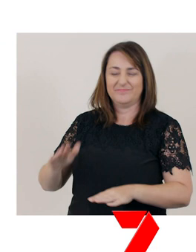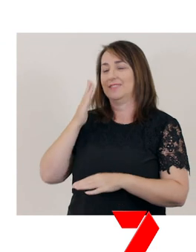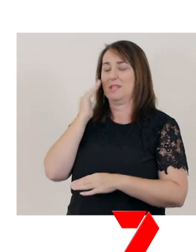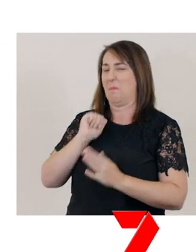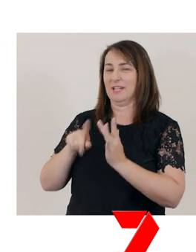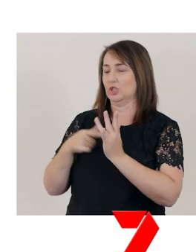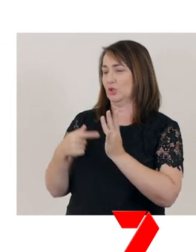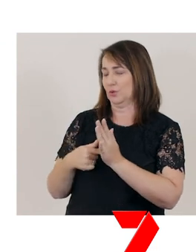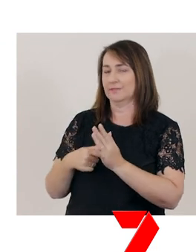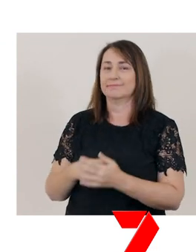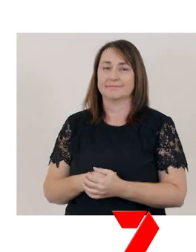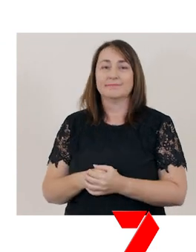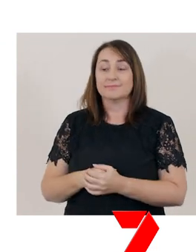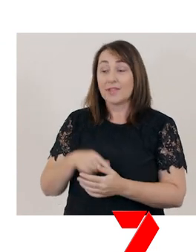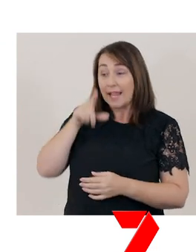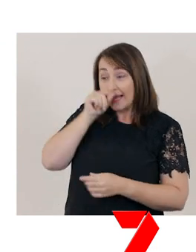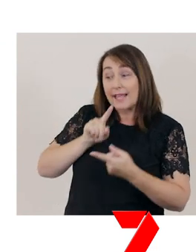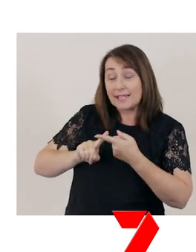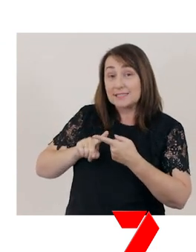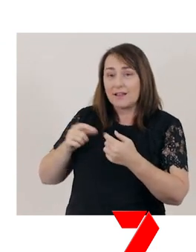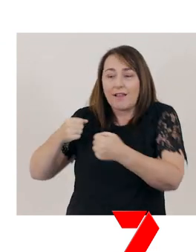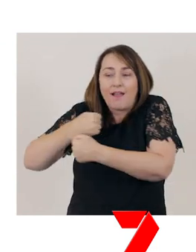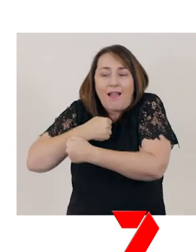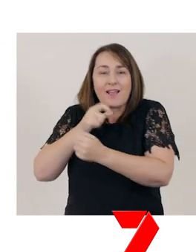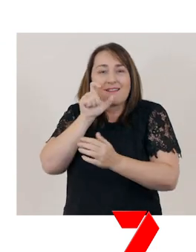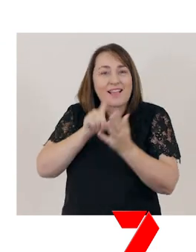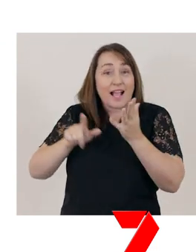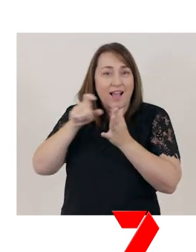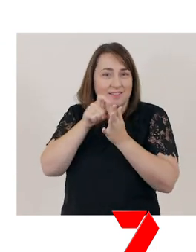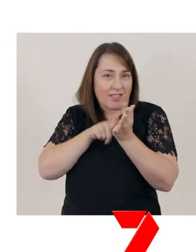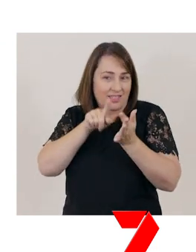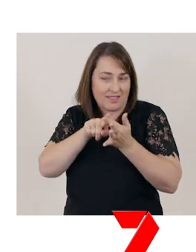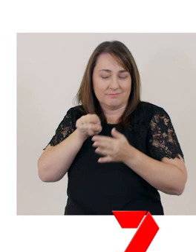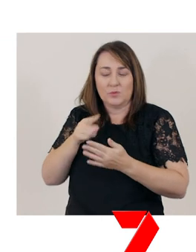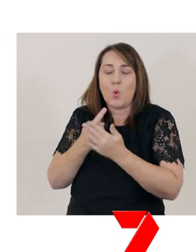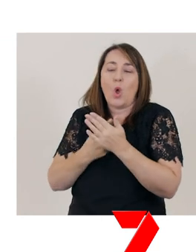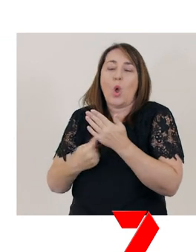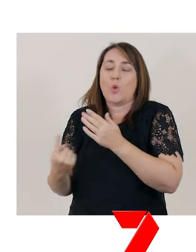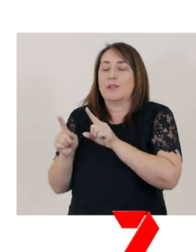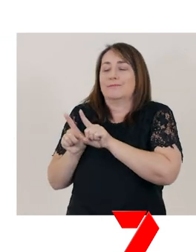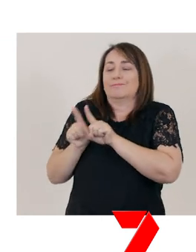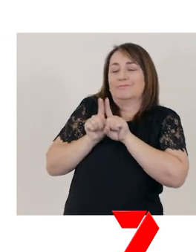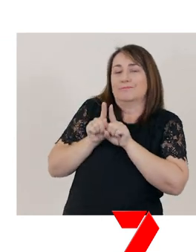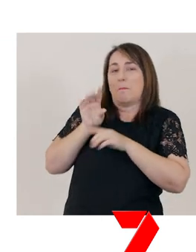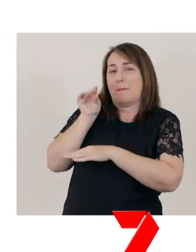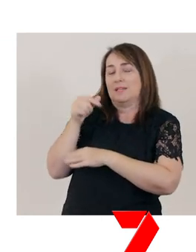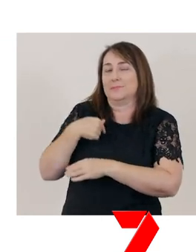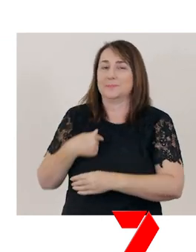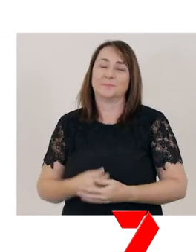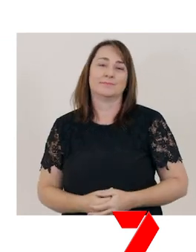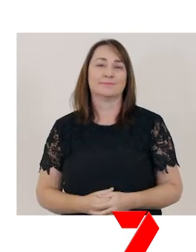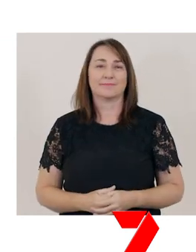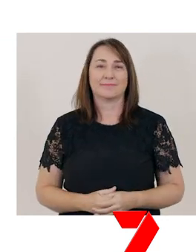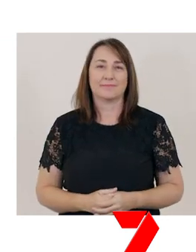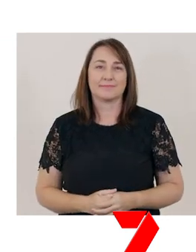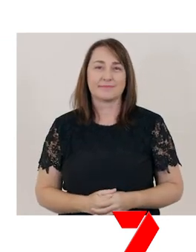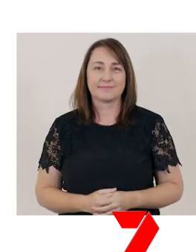“As long as you can still cuddle, you're the only puppet for me."